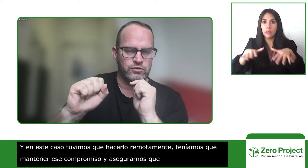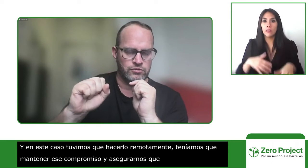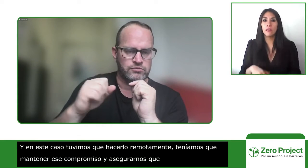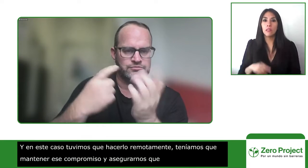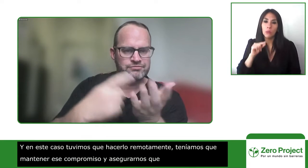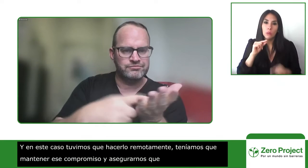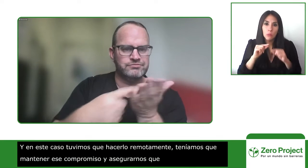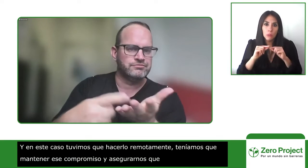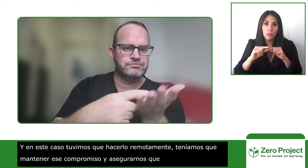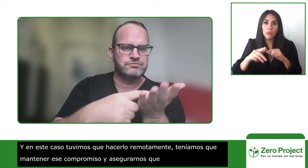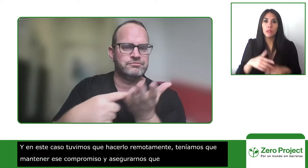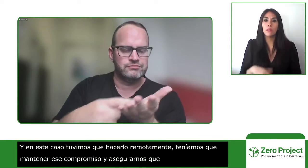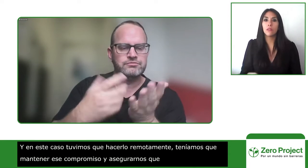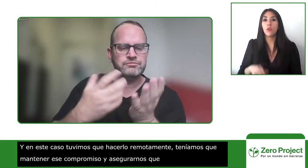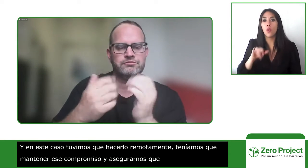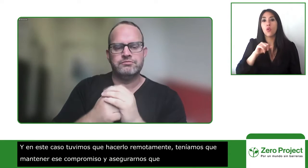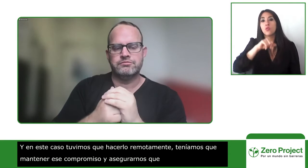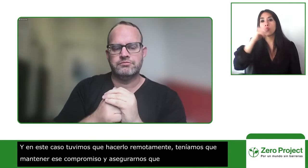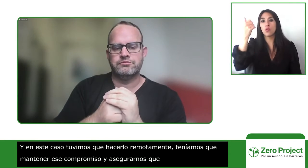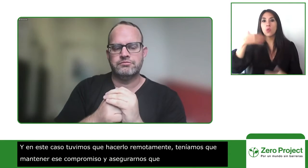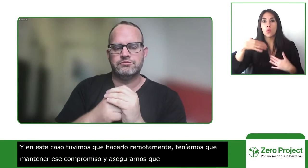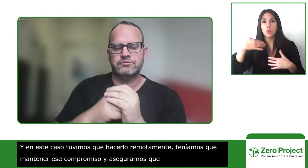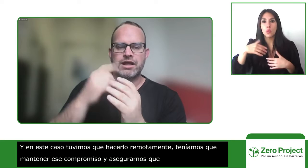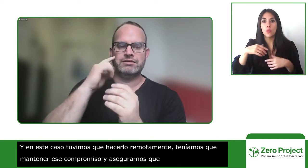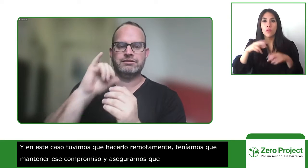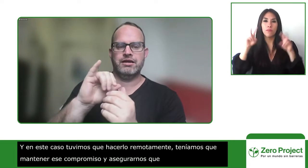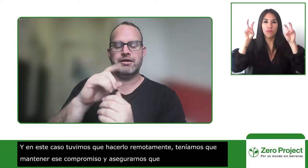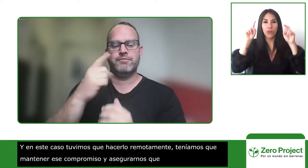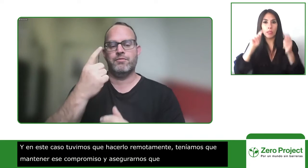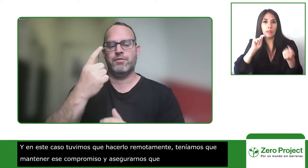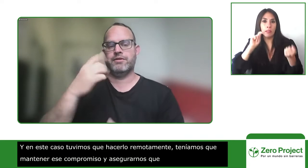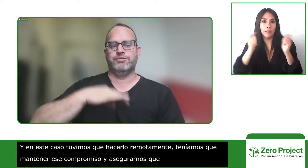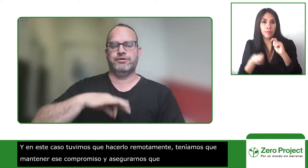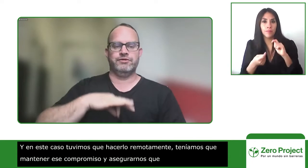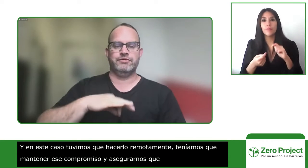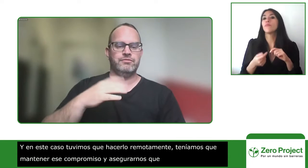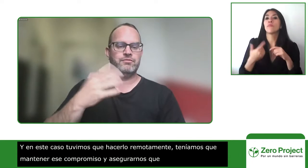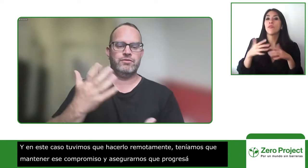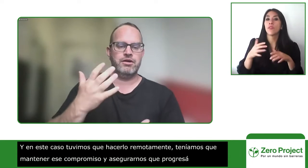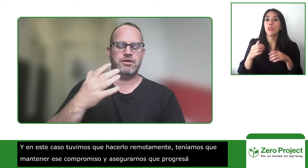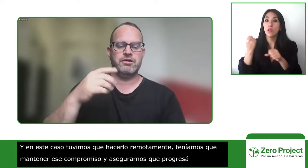stakeholders and trying to discuss how to address each of those challenges